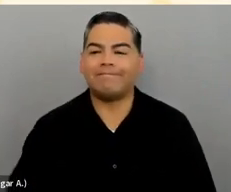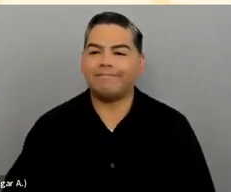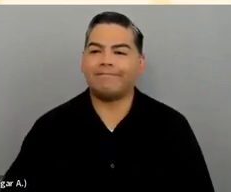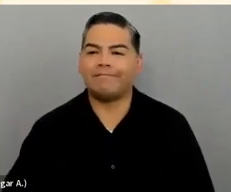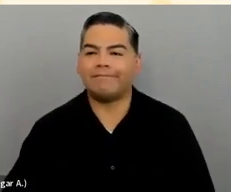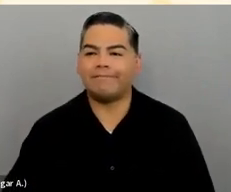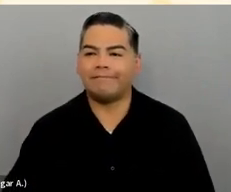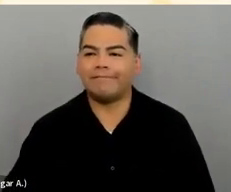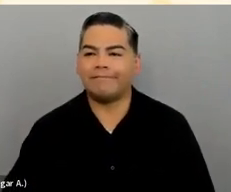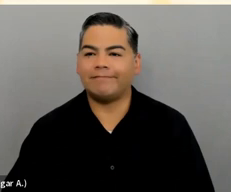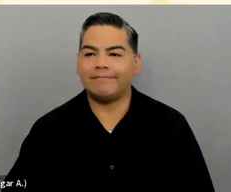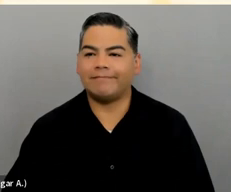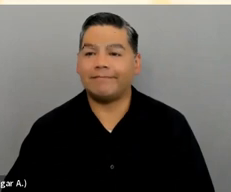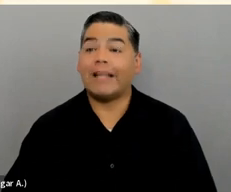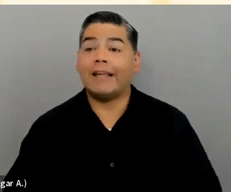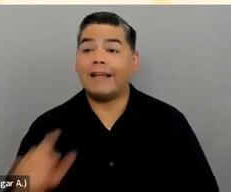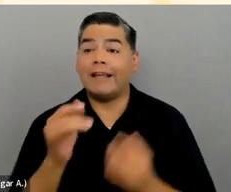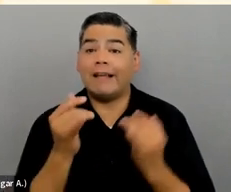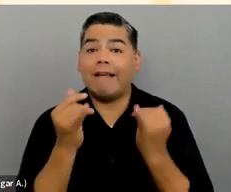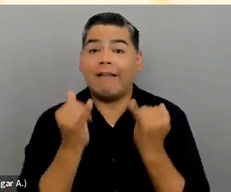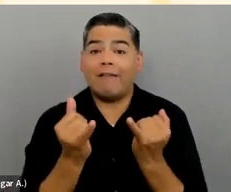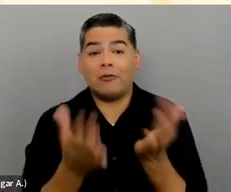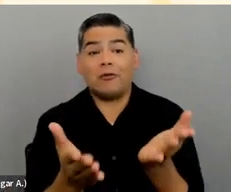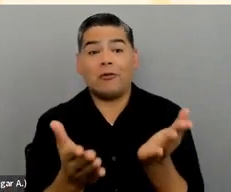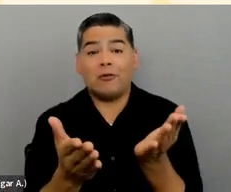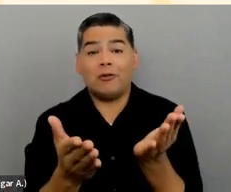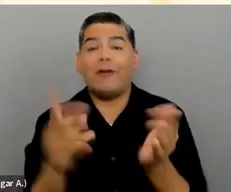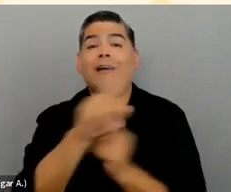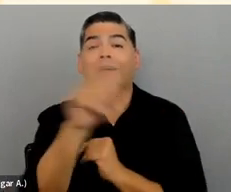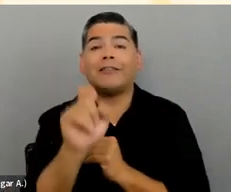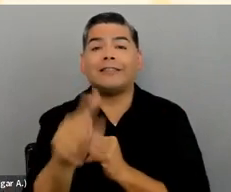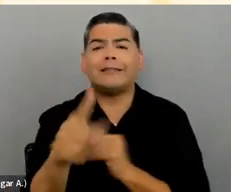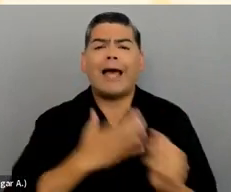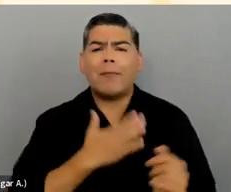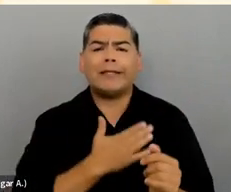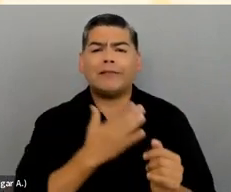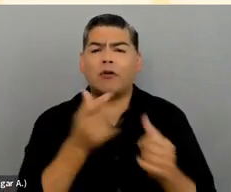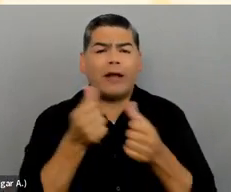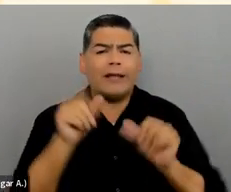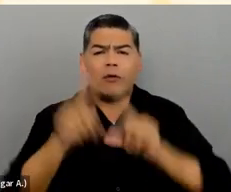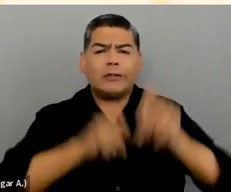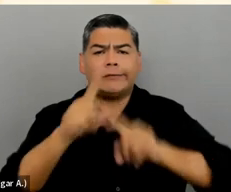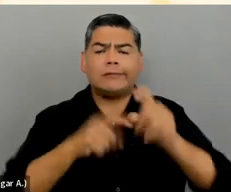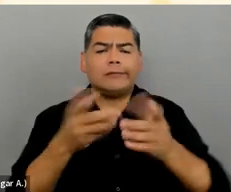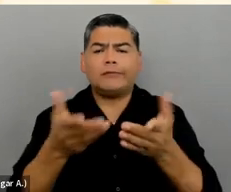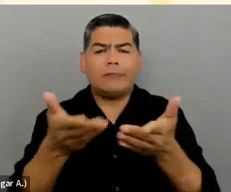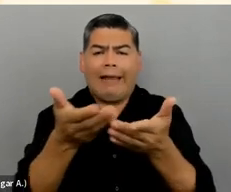With that, we’ll move to questions. Happy to take questions from anyone in the room.